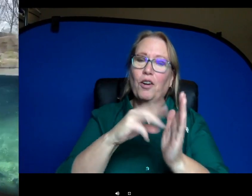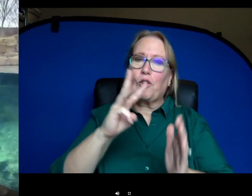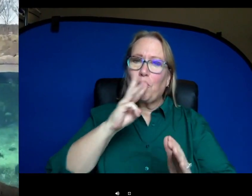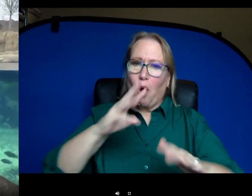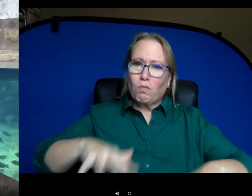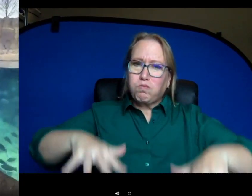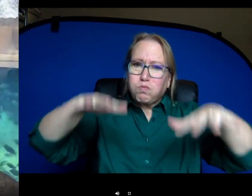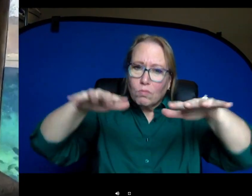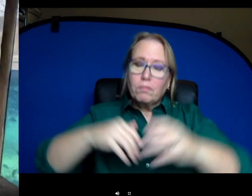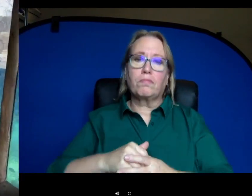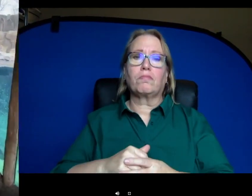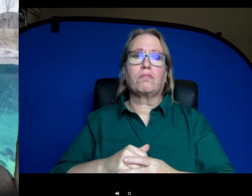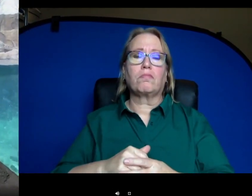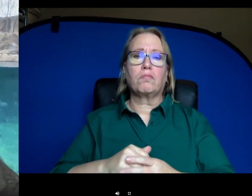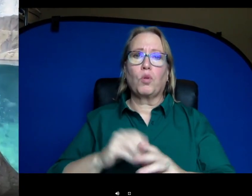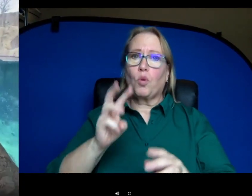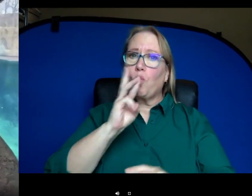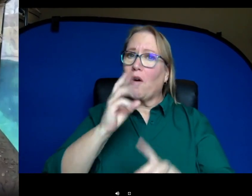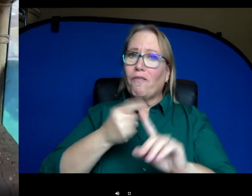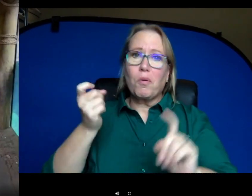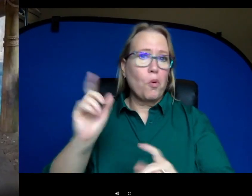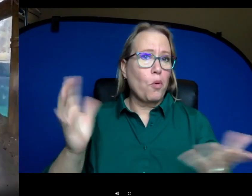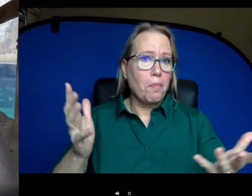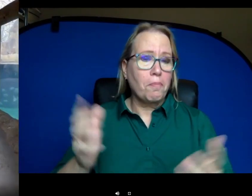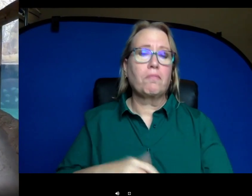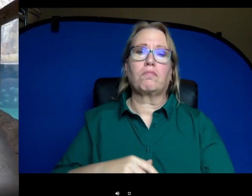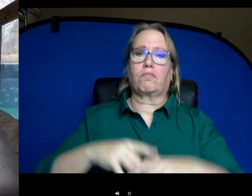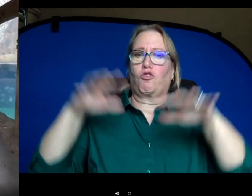all from recycled rainwater. So that's pretty amazing. We aren't pulling any